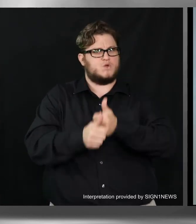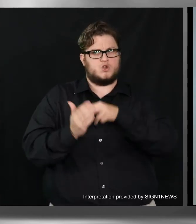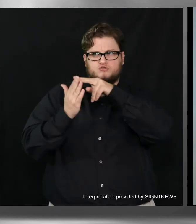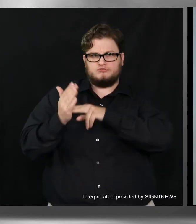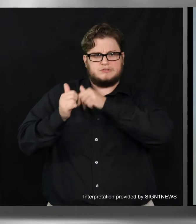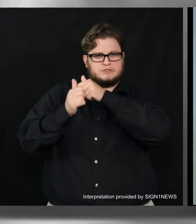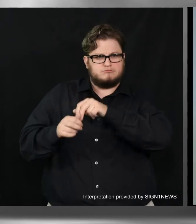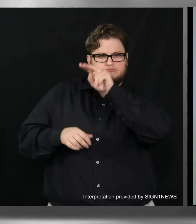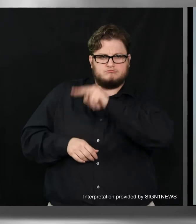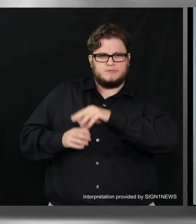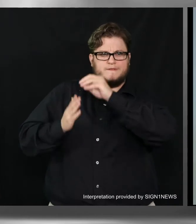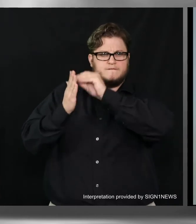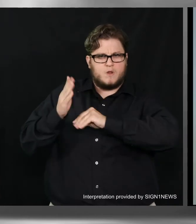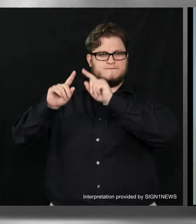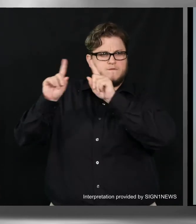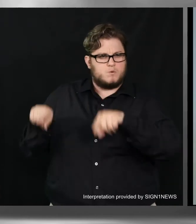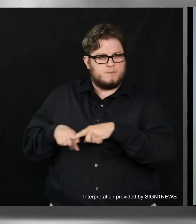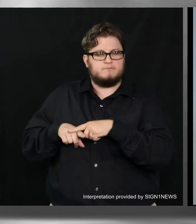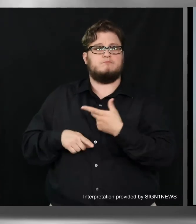Print it and sign it with an ink pen.